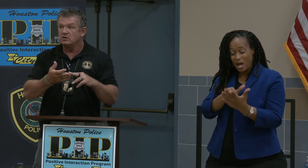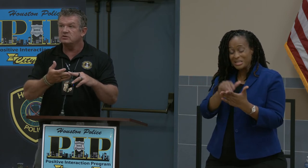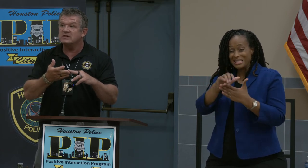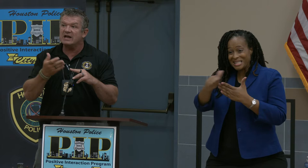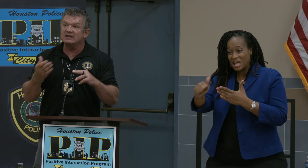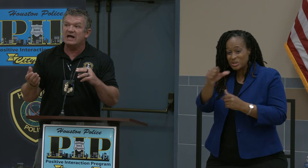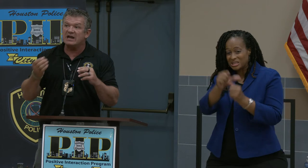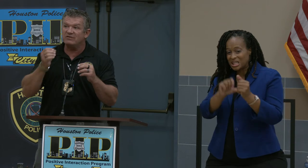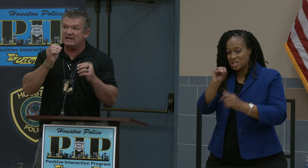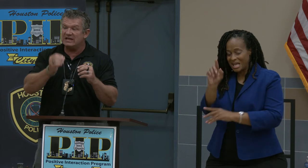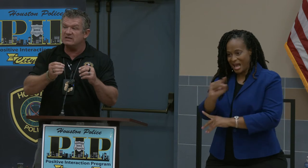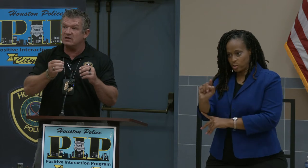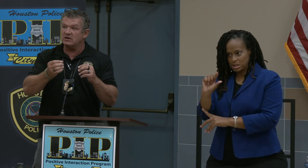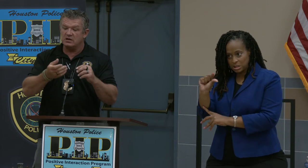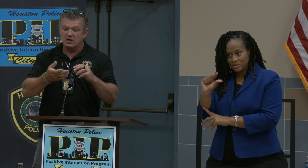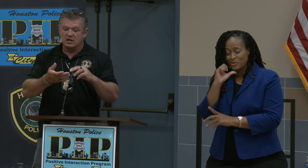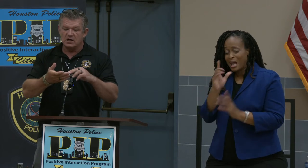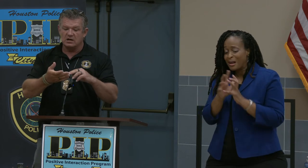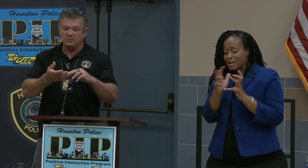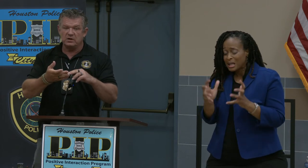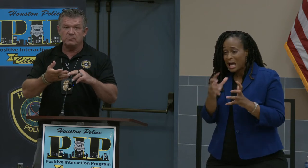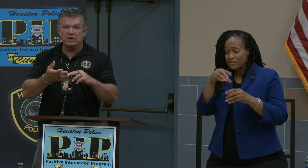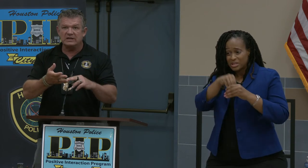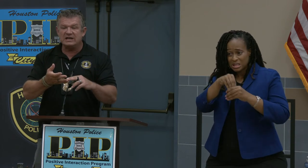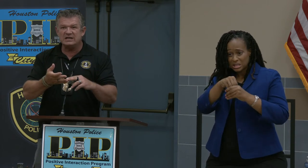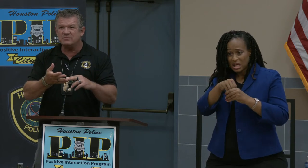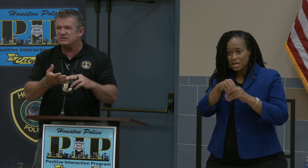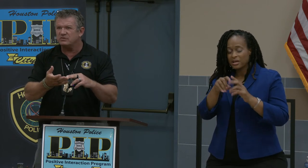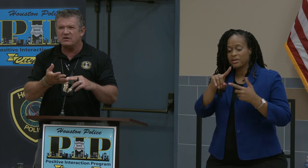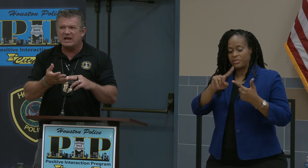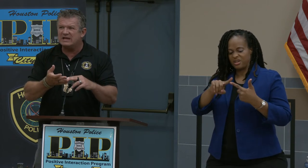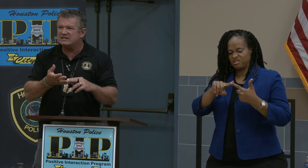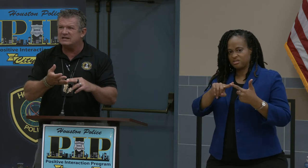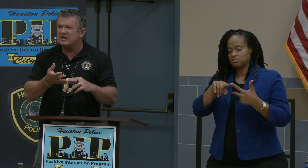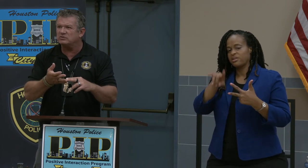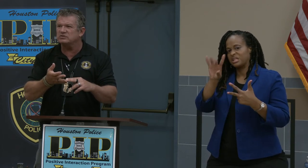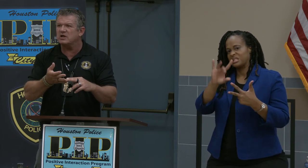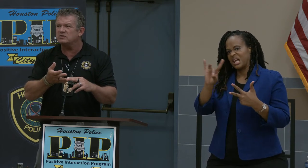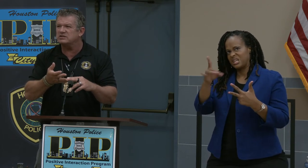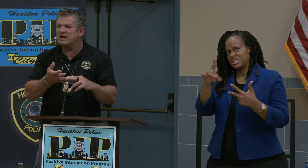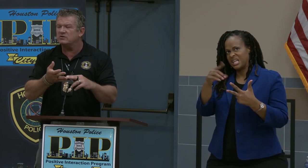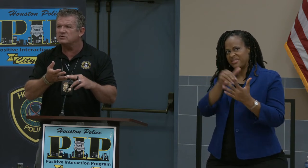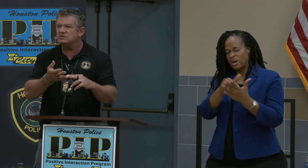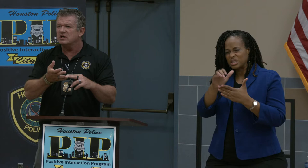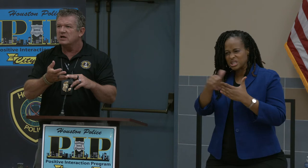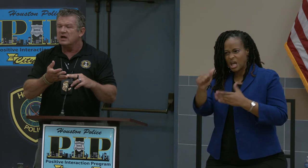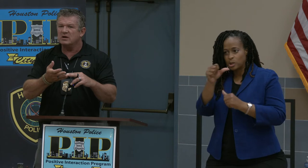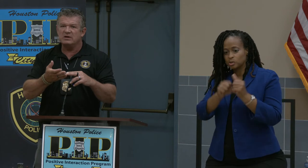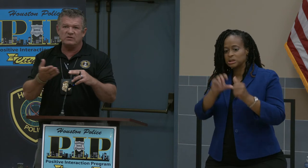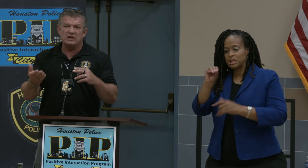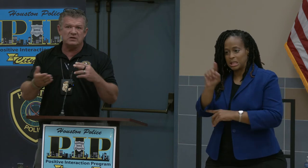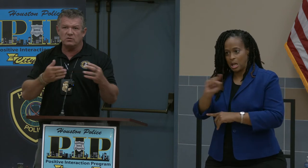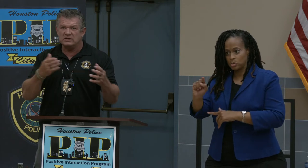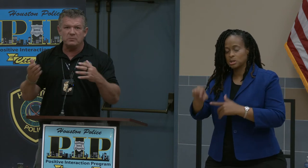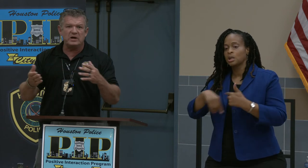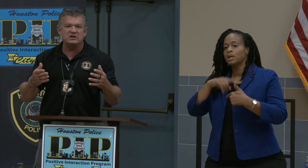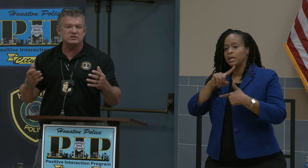There not a lot of it in there, the palladium is around $18,000 an ounce and in comparison,